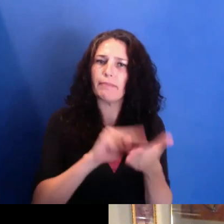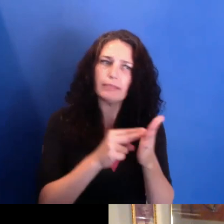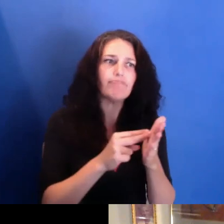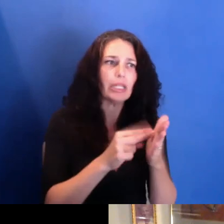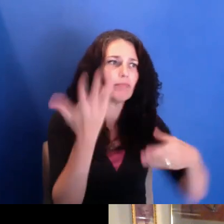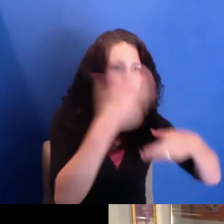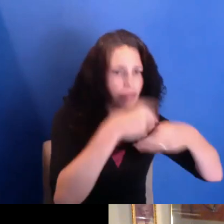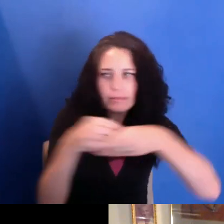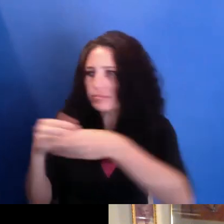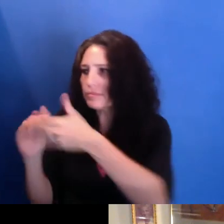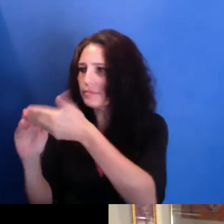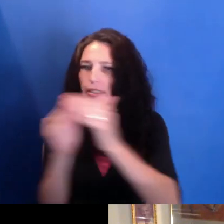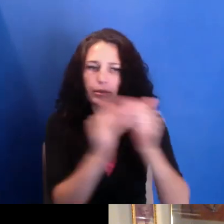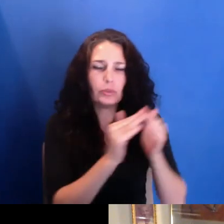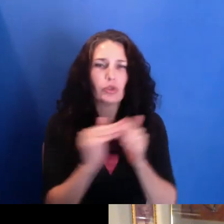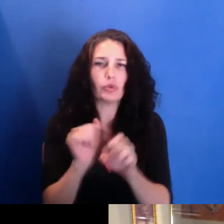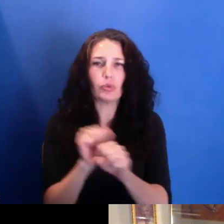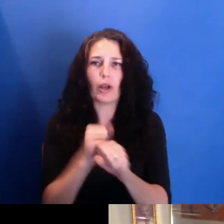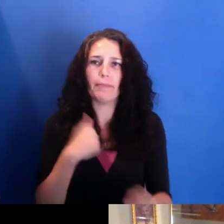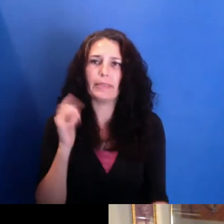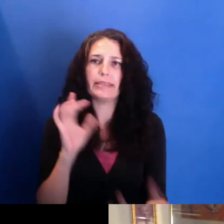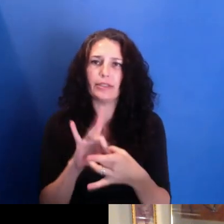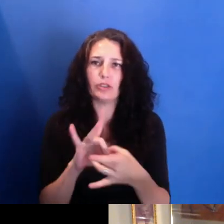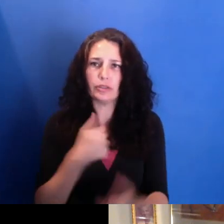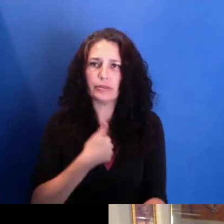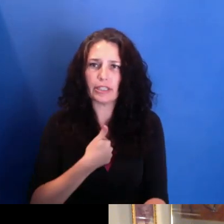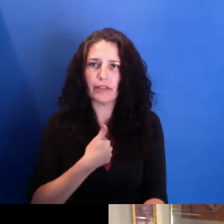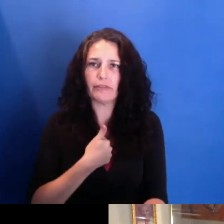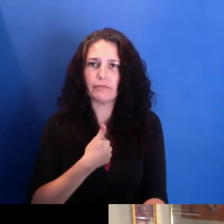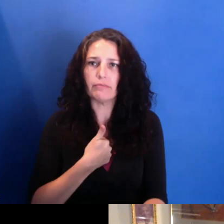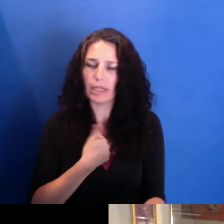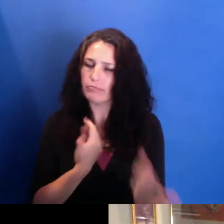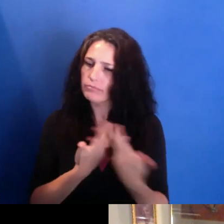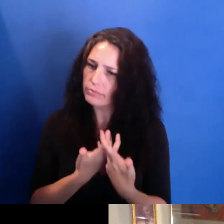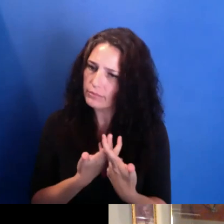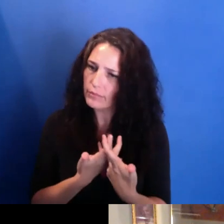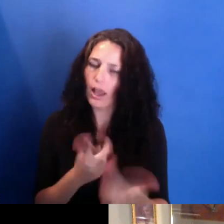you know, I'm attaching myself, or I've attached myself to this long tradition.